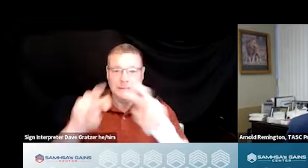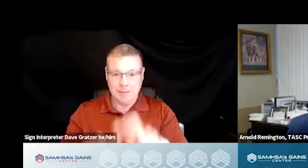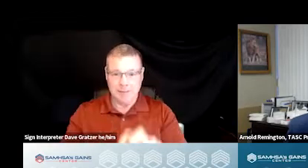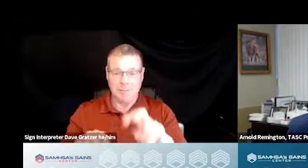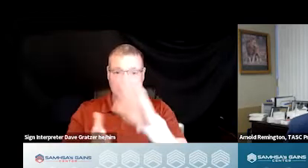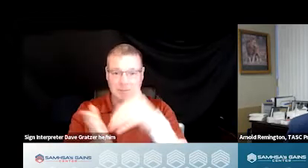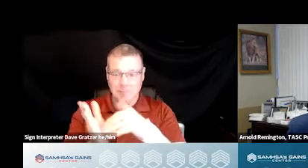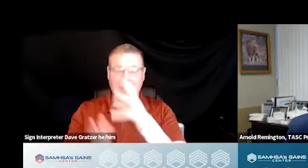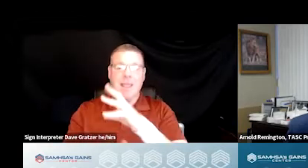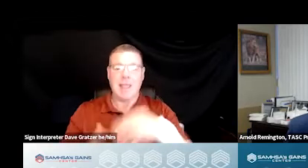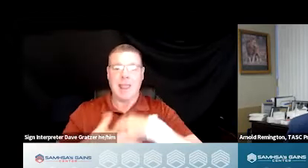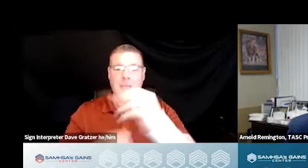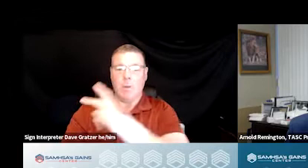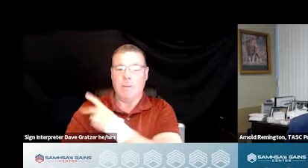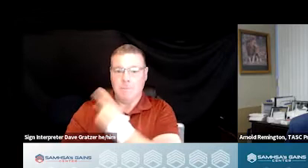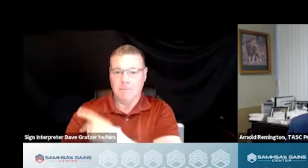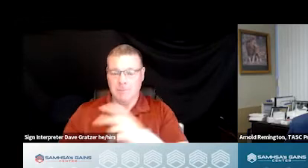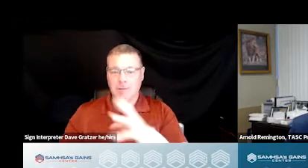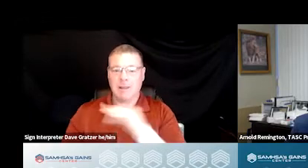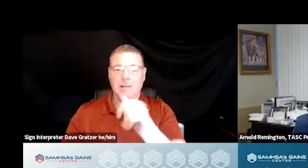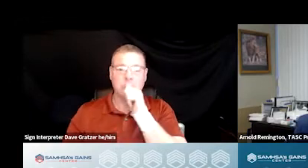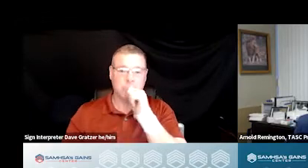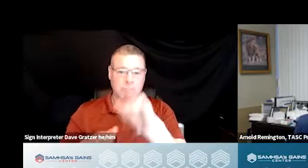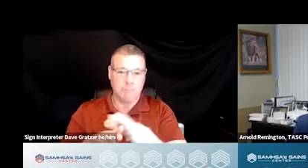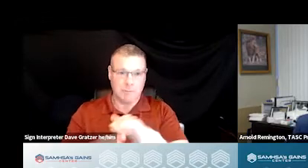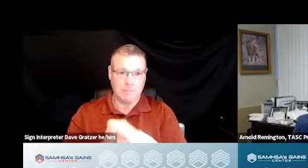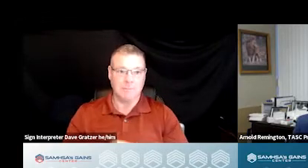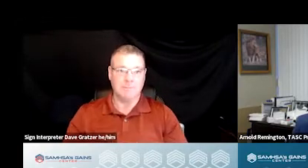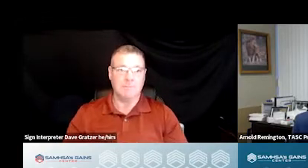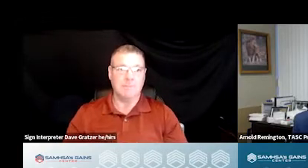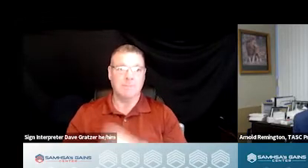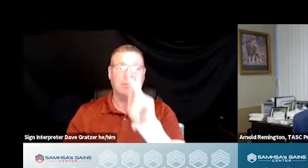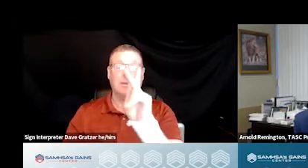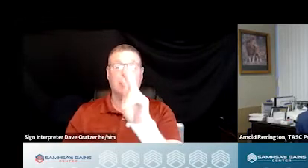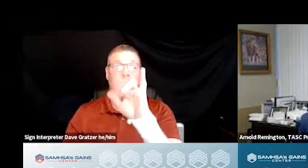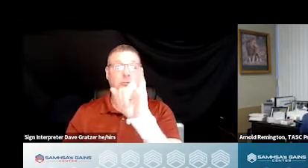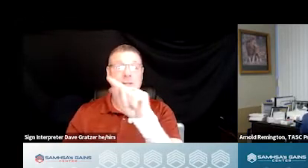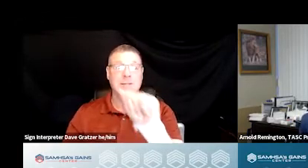and private practice clinics. Krista Lewis is the Chief Program Officer